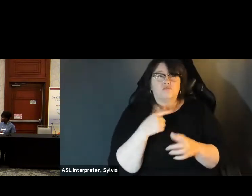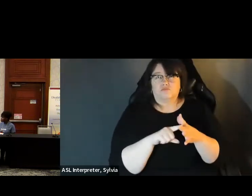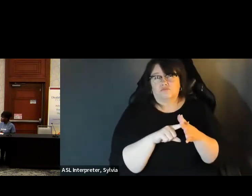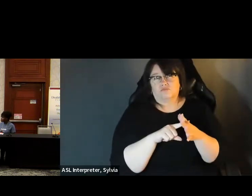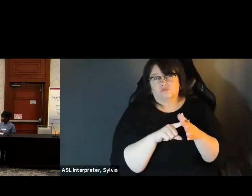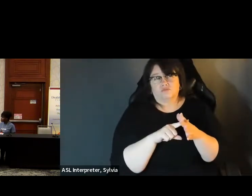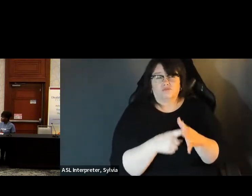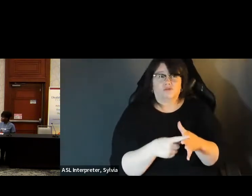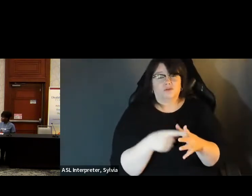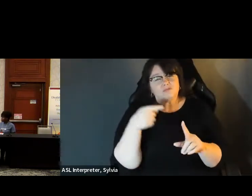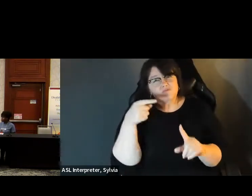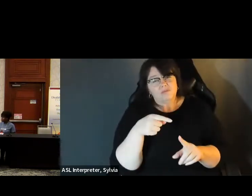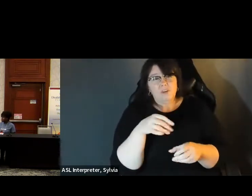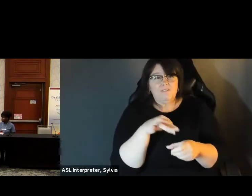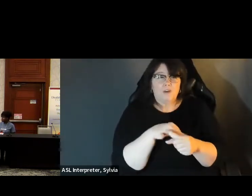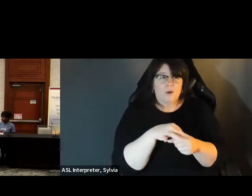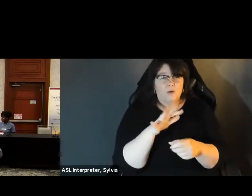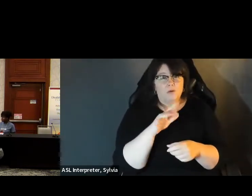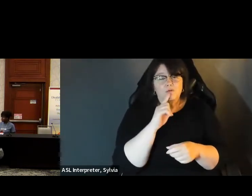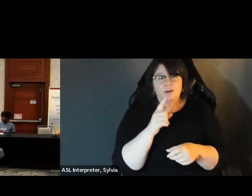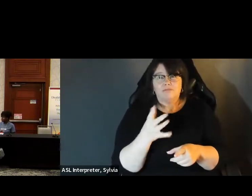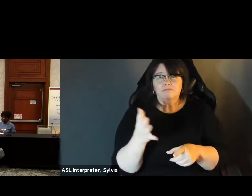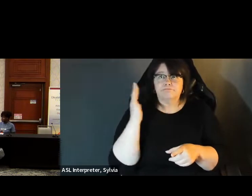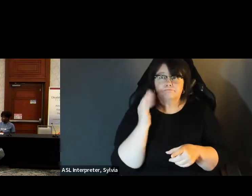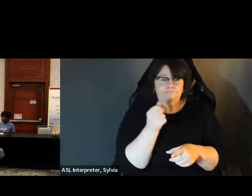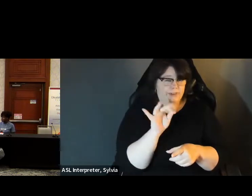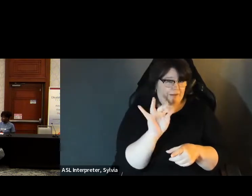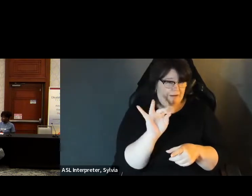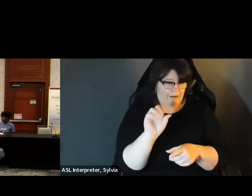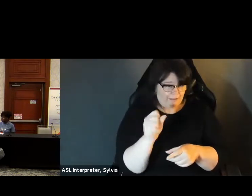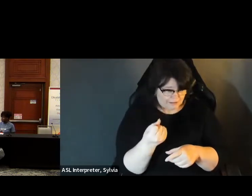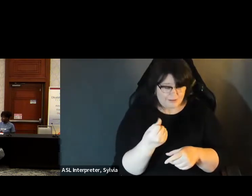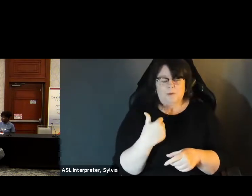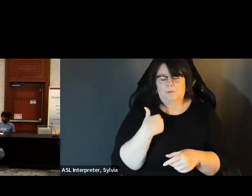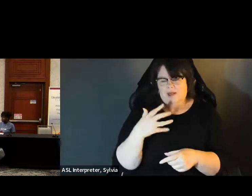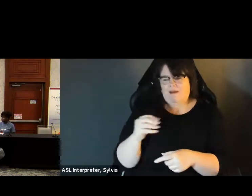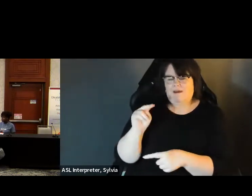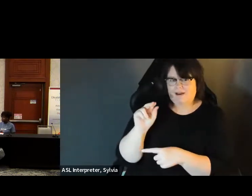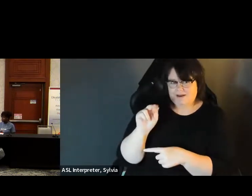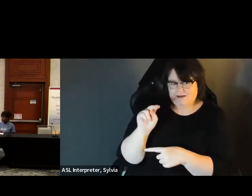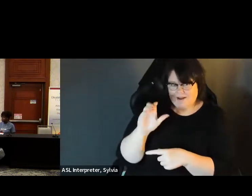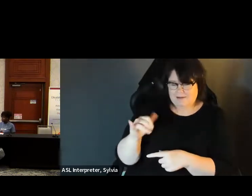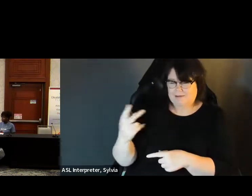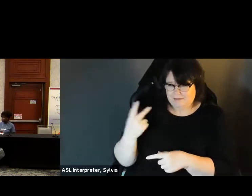Nancy and I work to to get accessible equipment at every point.